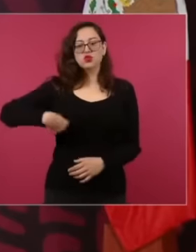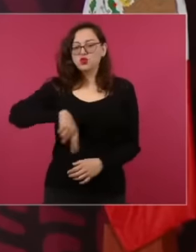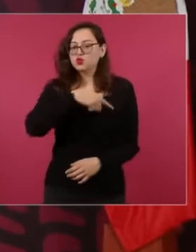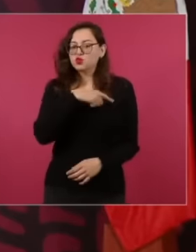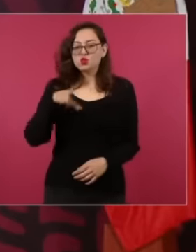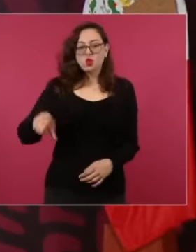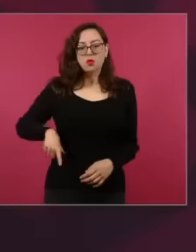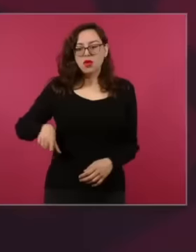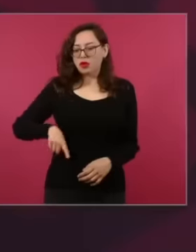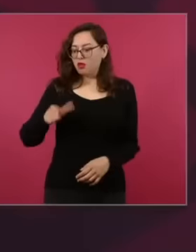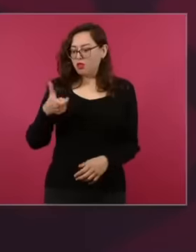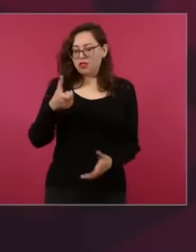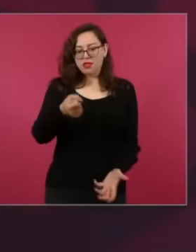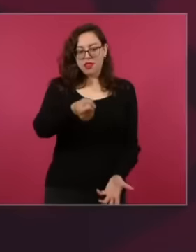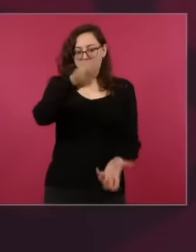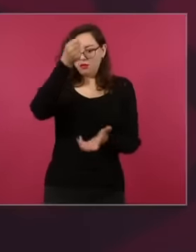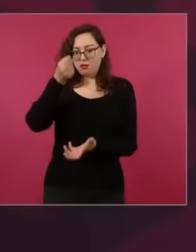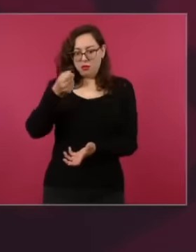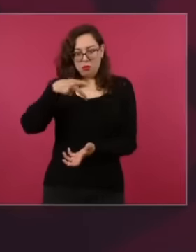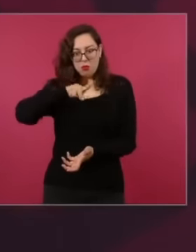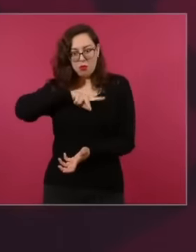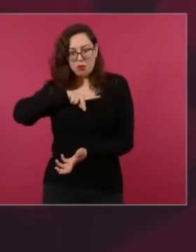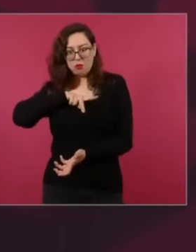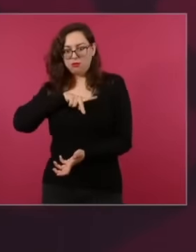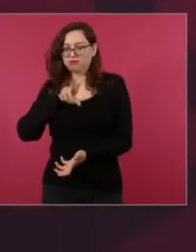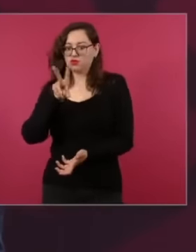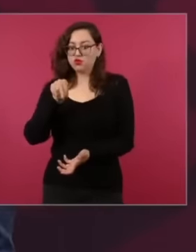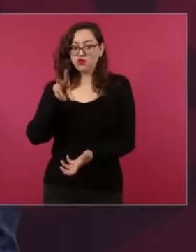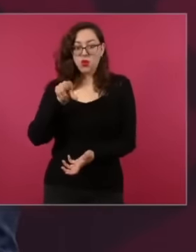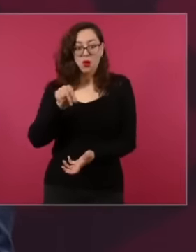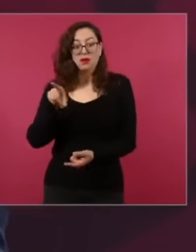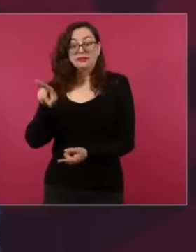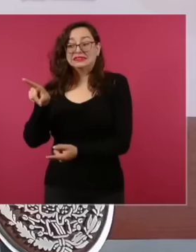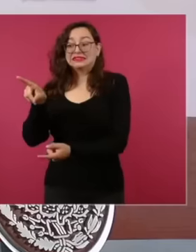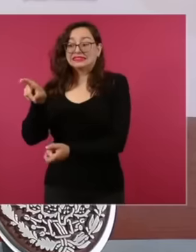simple administrators of the people's money,